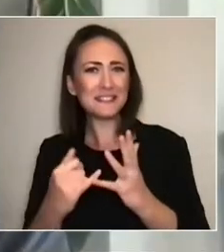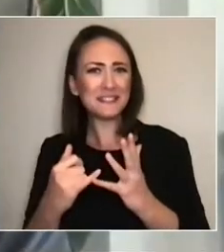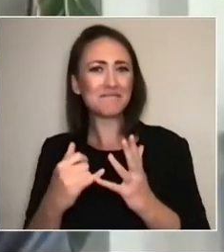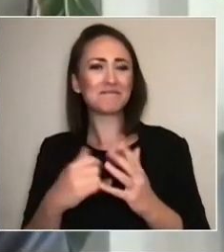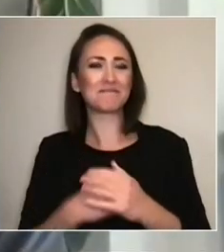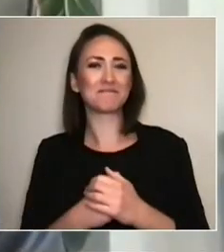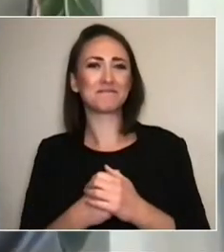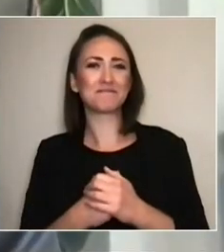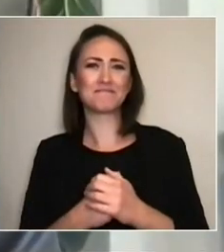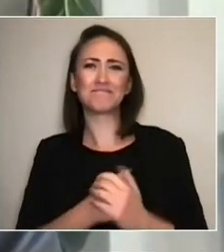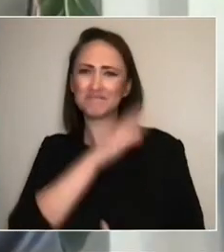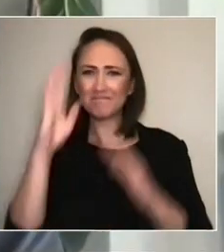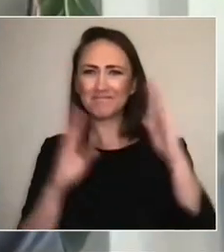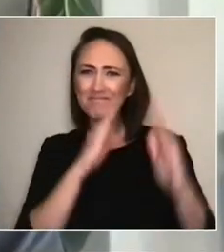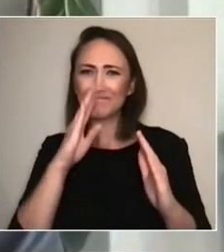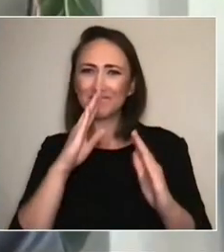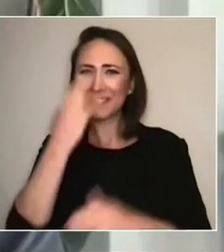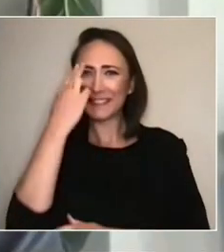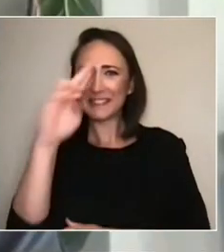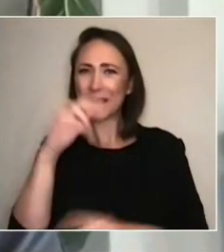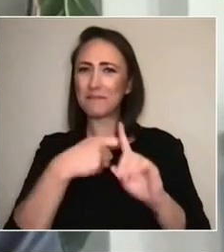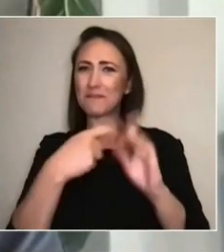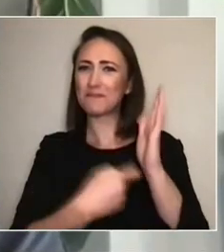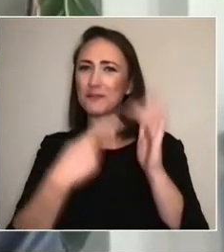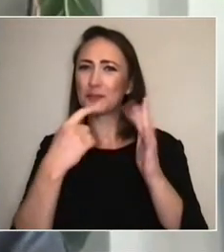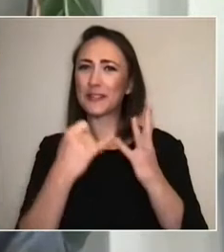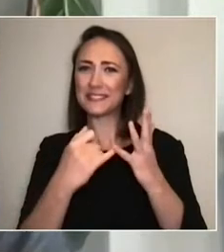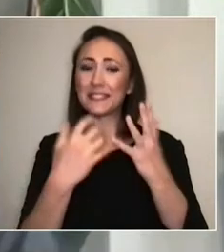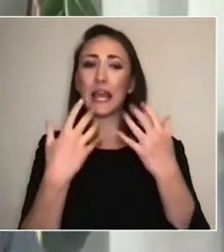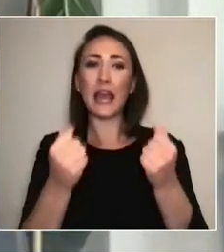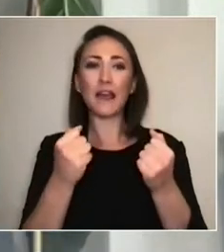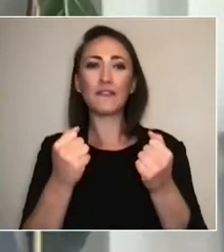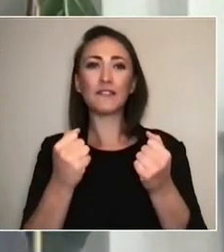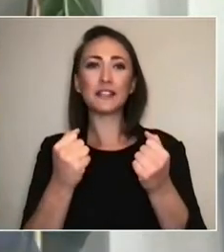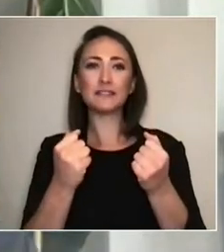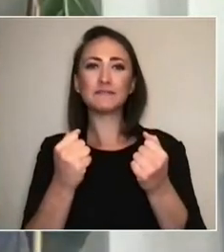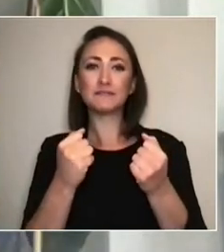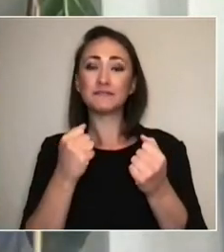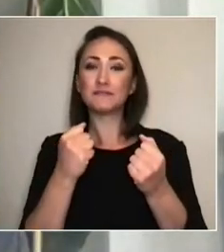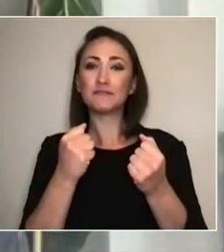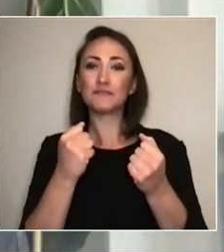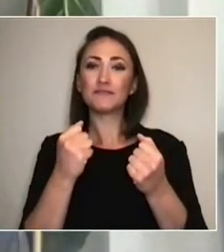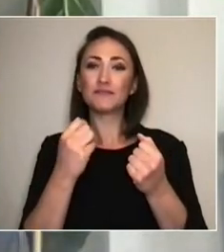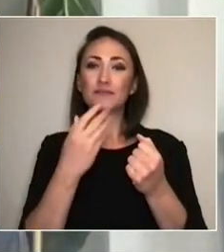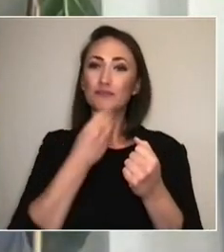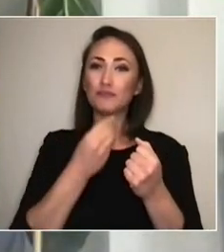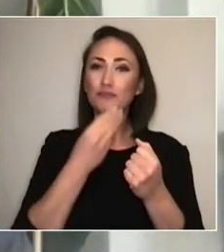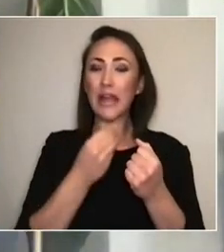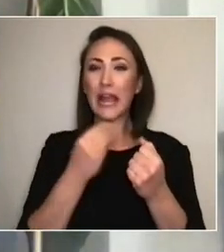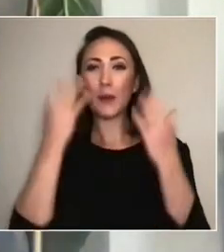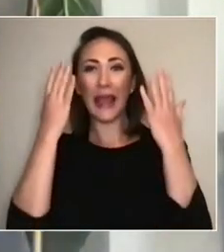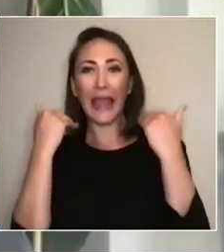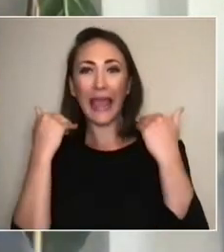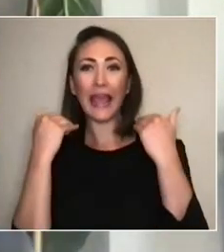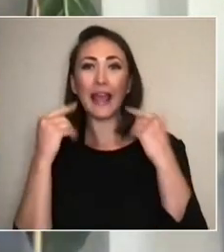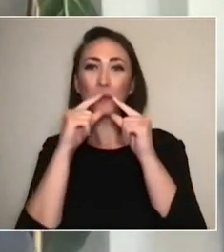Hello, I'm Kris Nelson. I have sandy brown hair, a moustache. Today, a navy blue T-shirt,